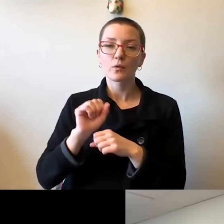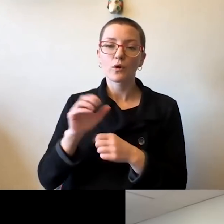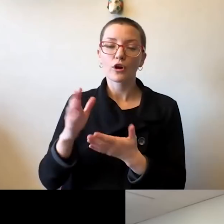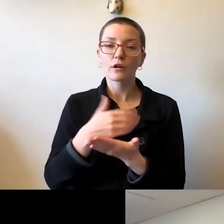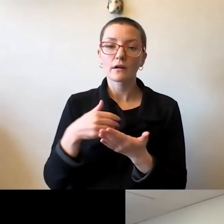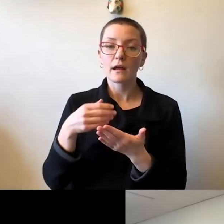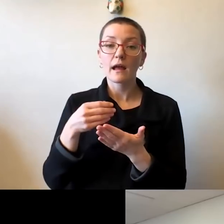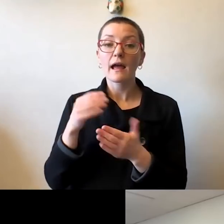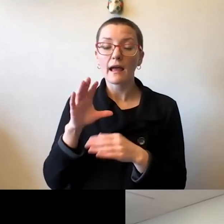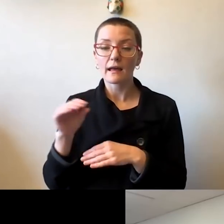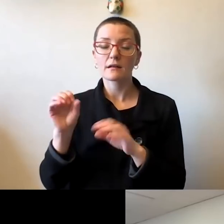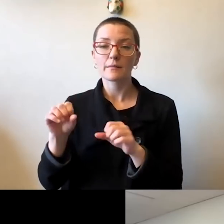to support the education of their students.